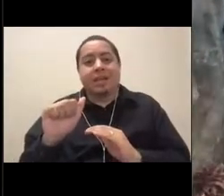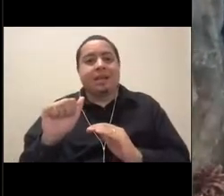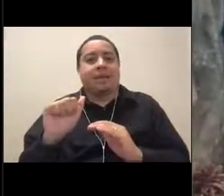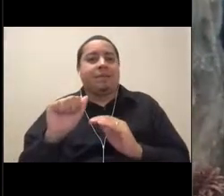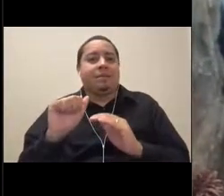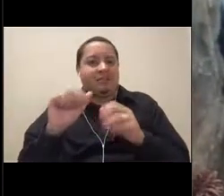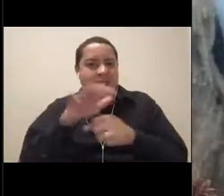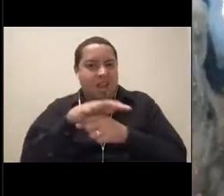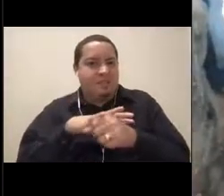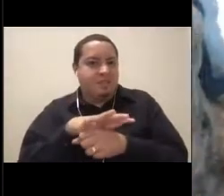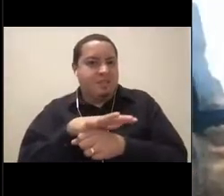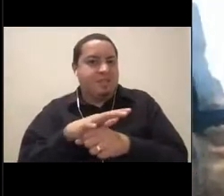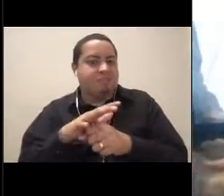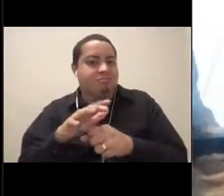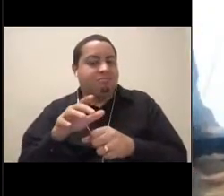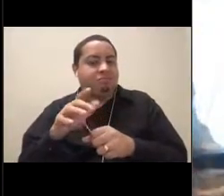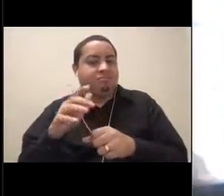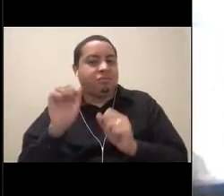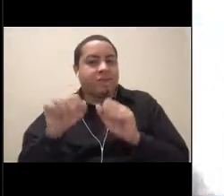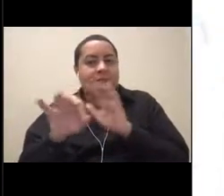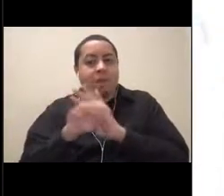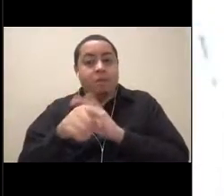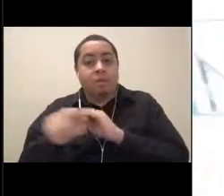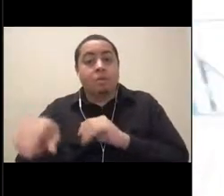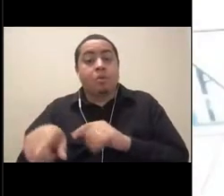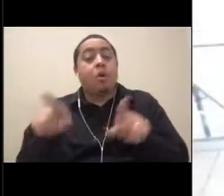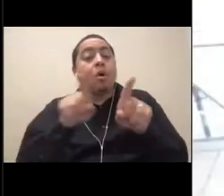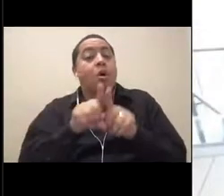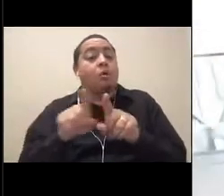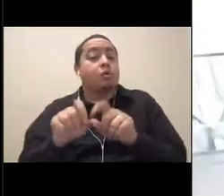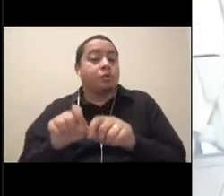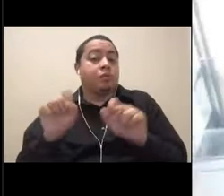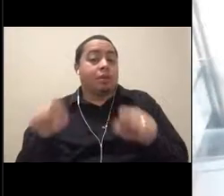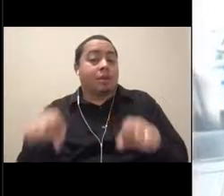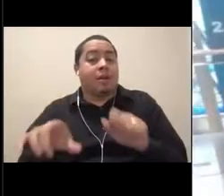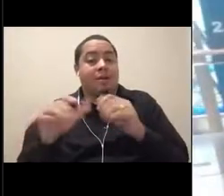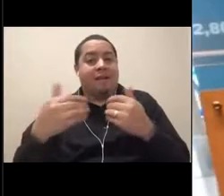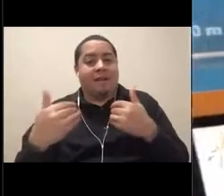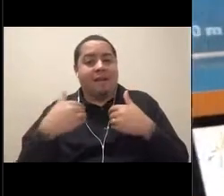This tank also comes equipped with its own remotely-operated vehicle system or ROV.